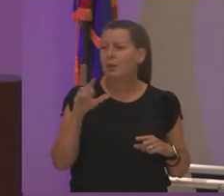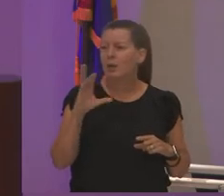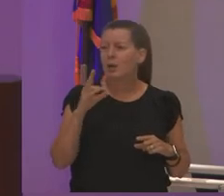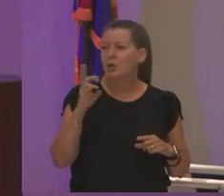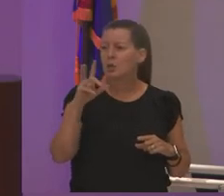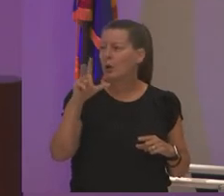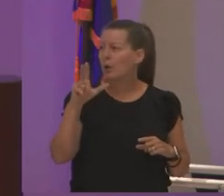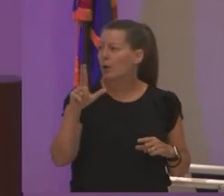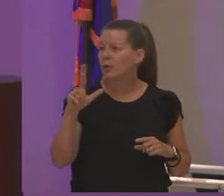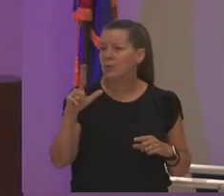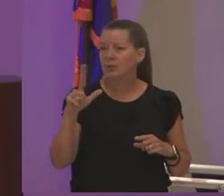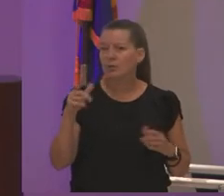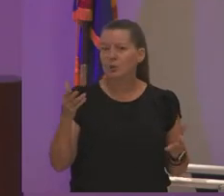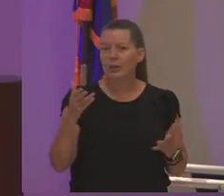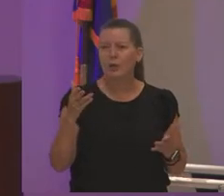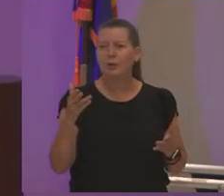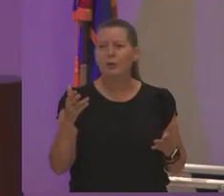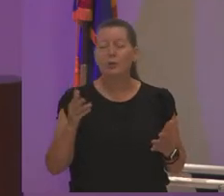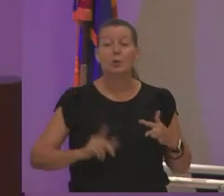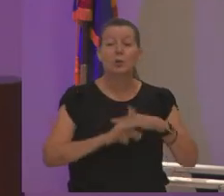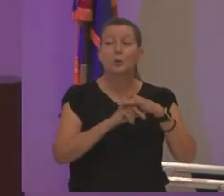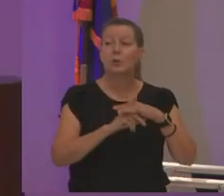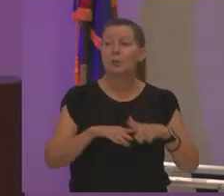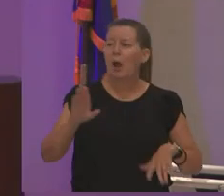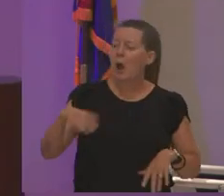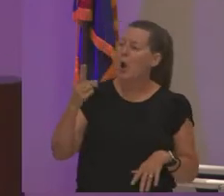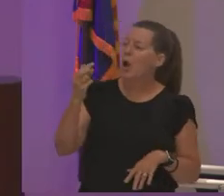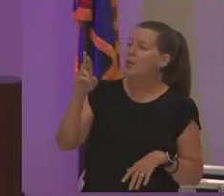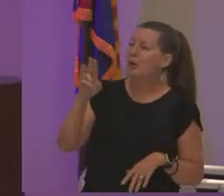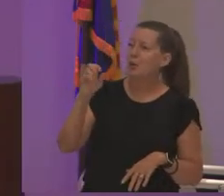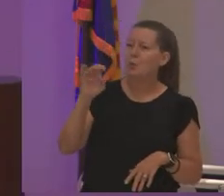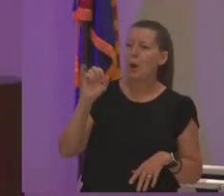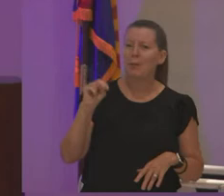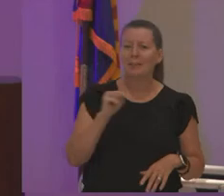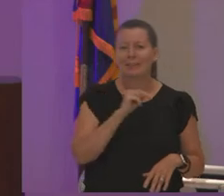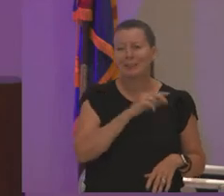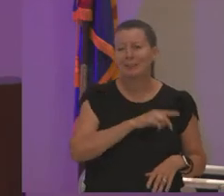cheryl shows up and she's like oh dr robinson and she takes me upstairs and she gets me in the